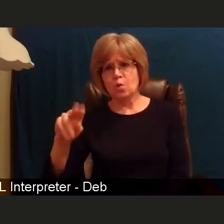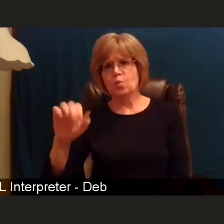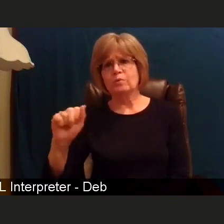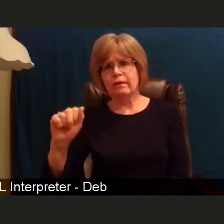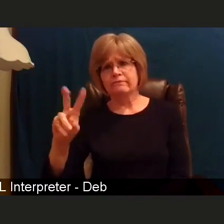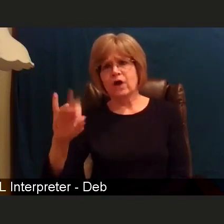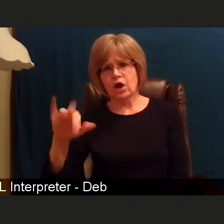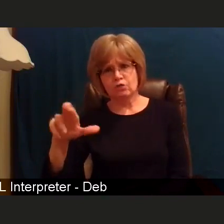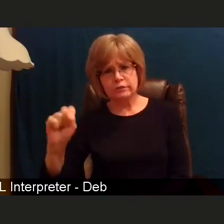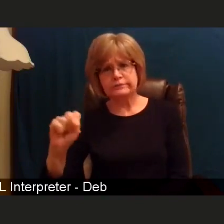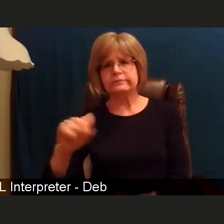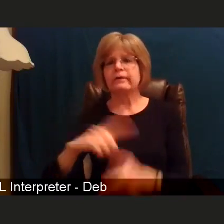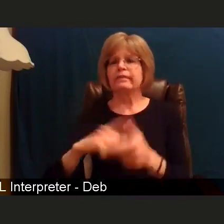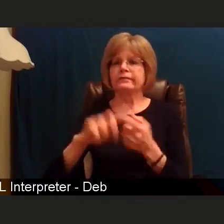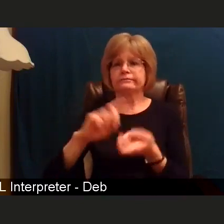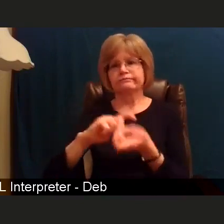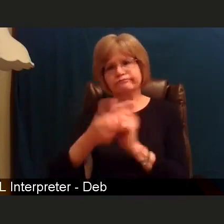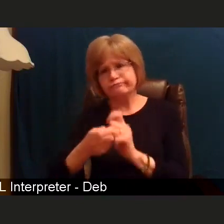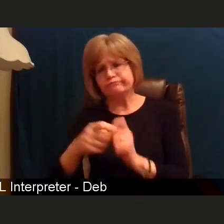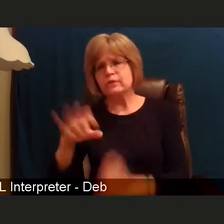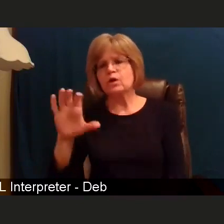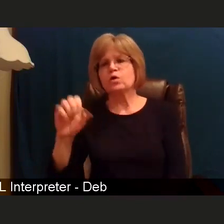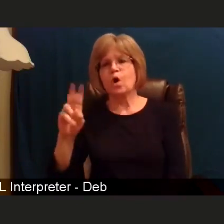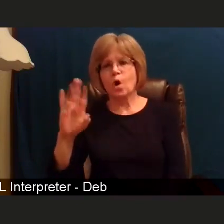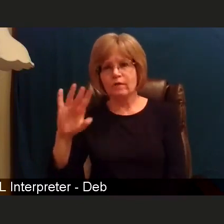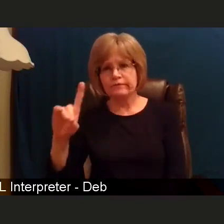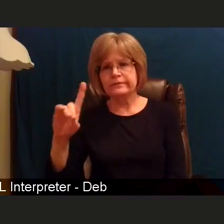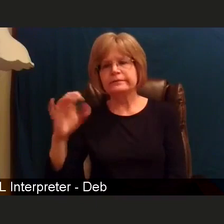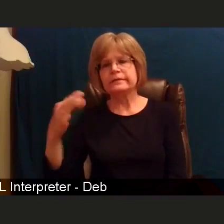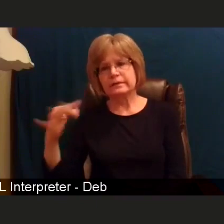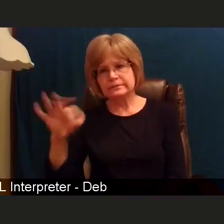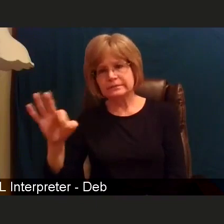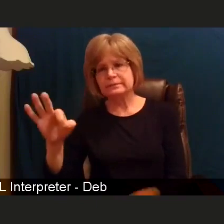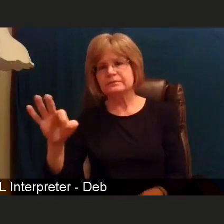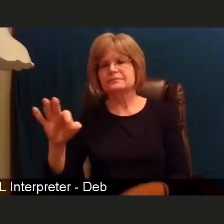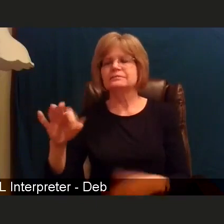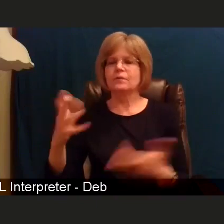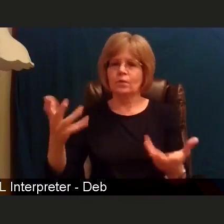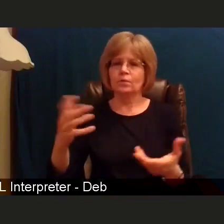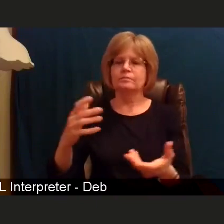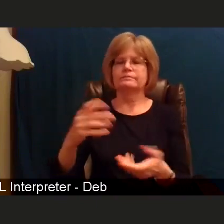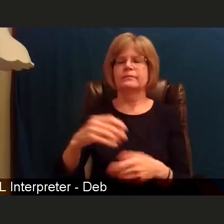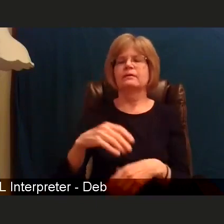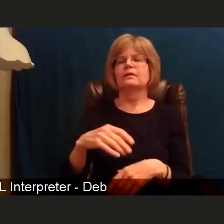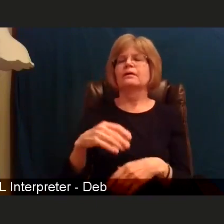So I'm asking you to please be patient, please be patient as this gets rolled out